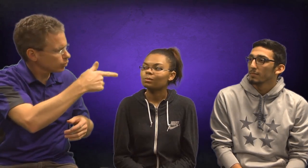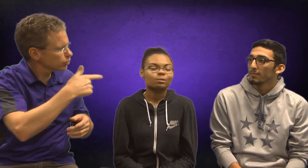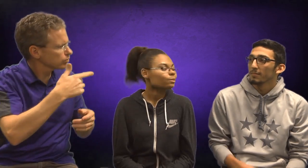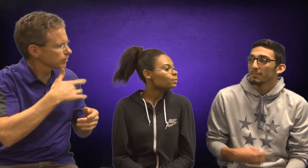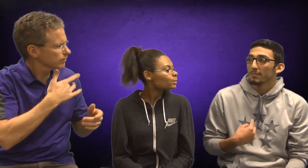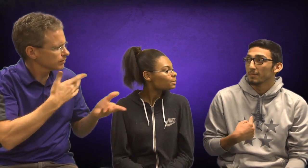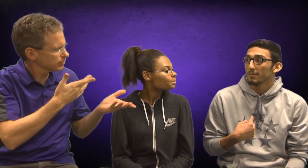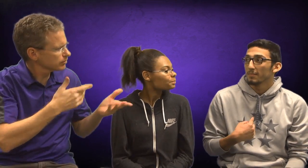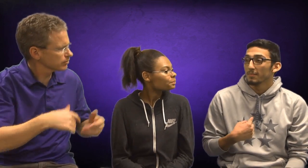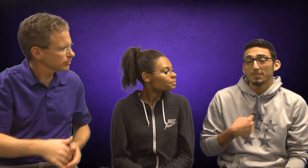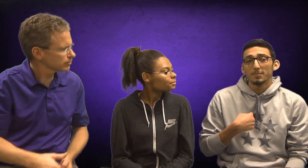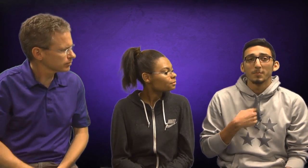Now, what about you, Jonathan?